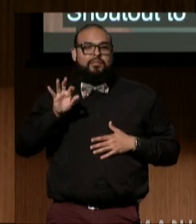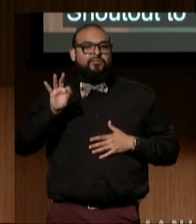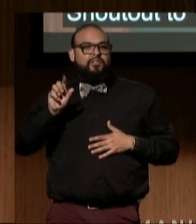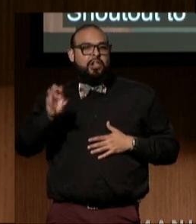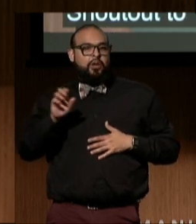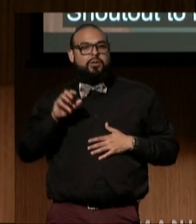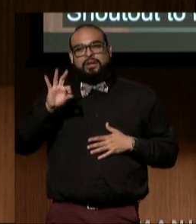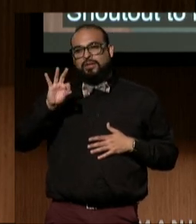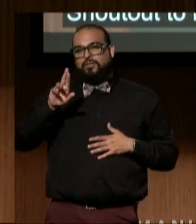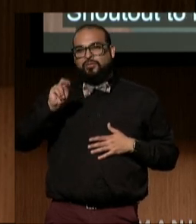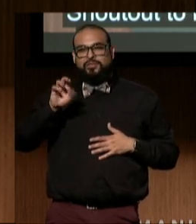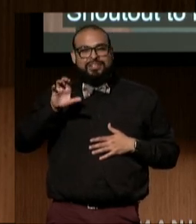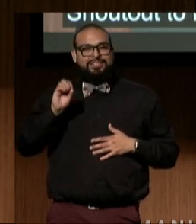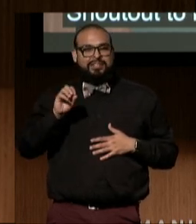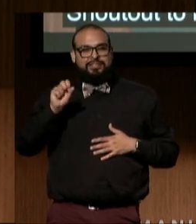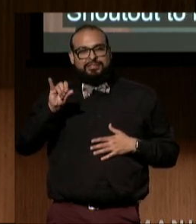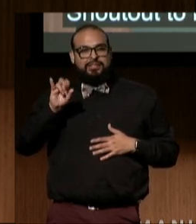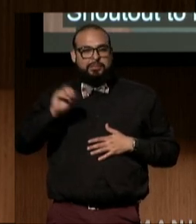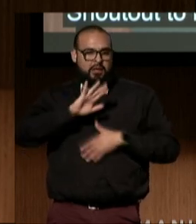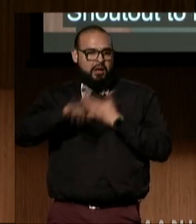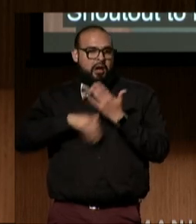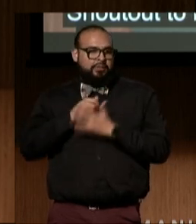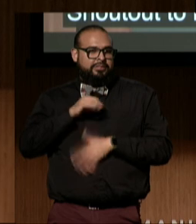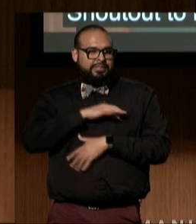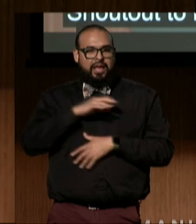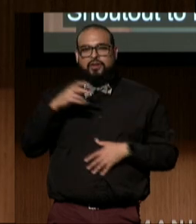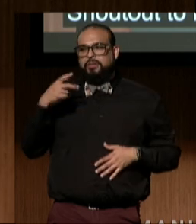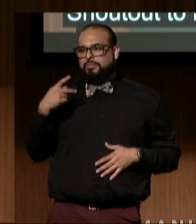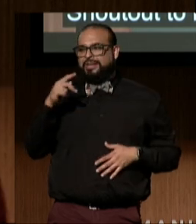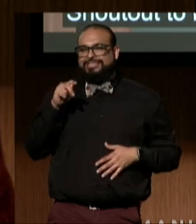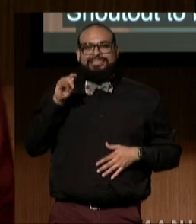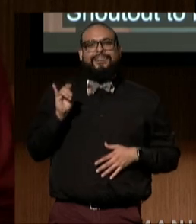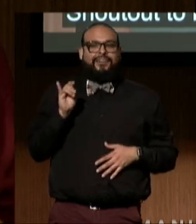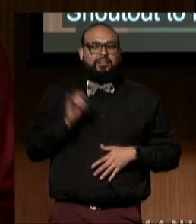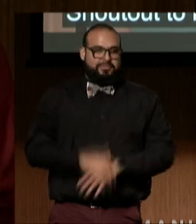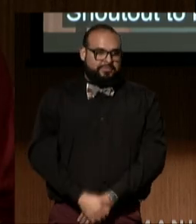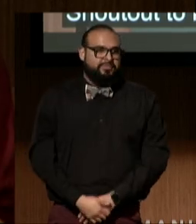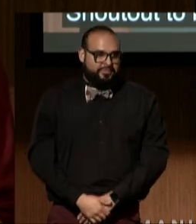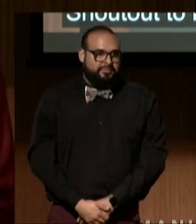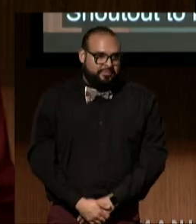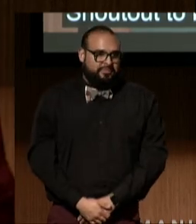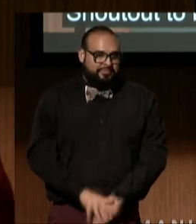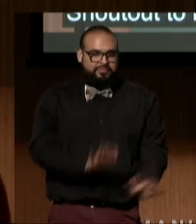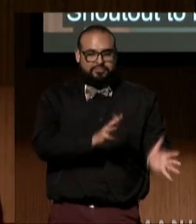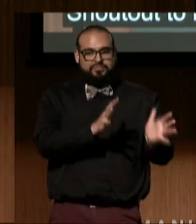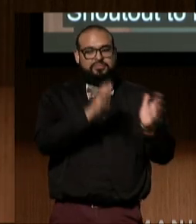and the entire DREDF PTI staff. (audience applauding)